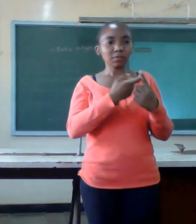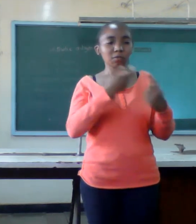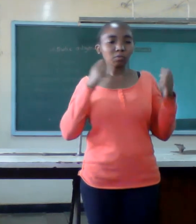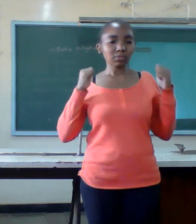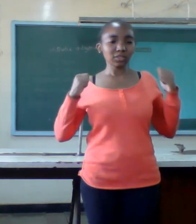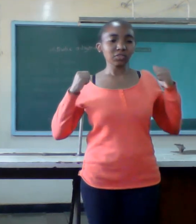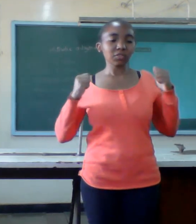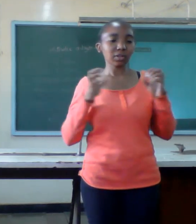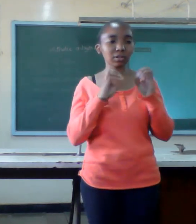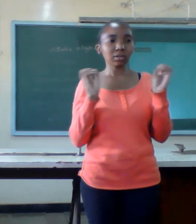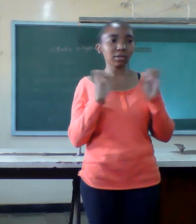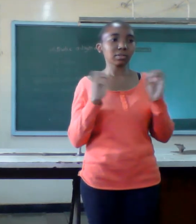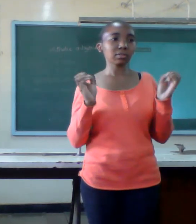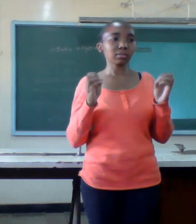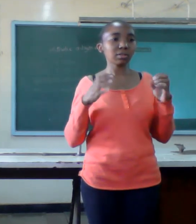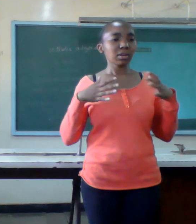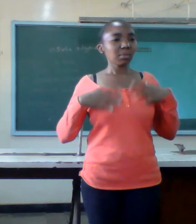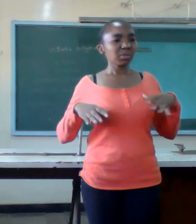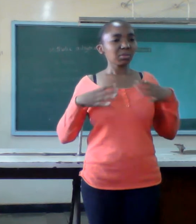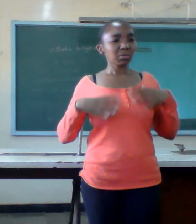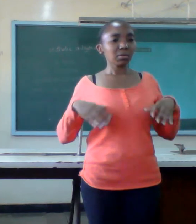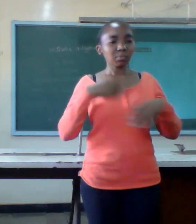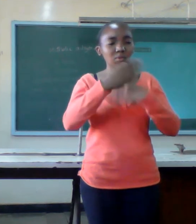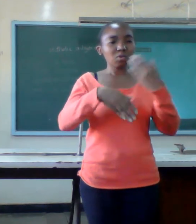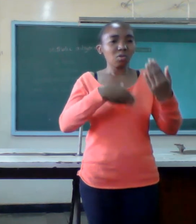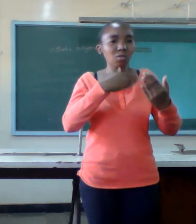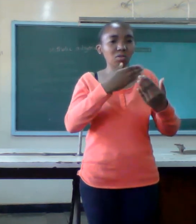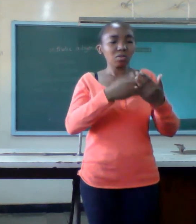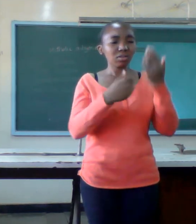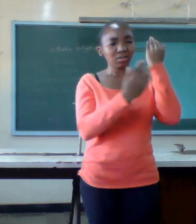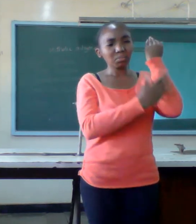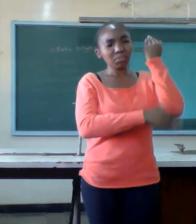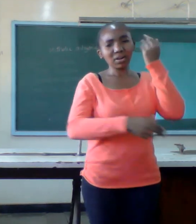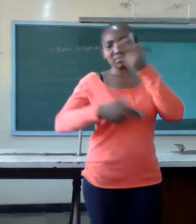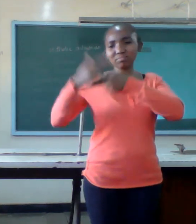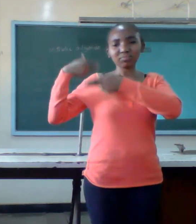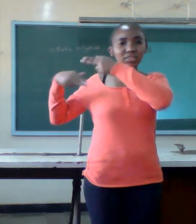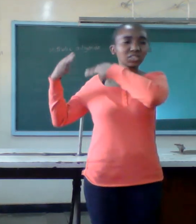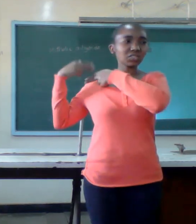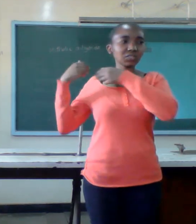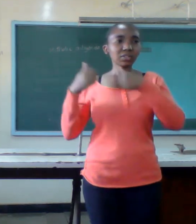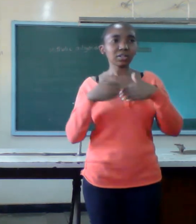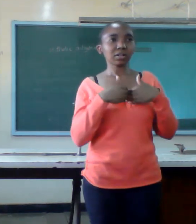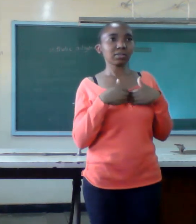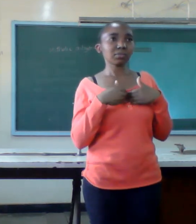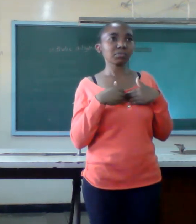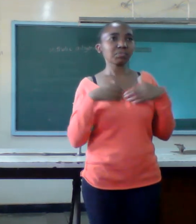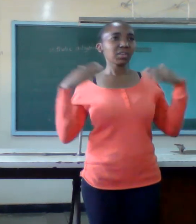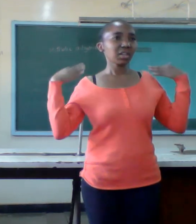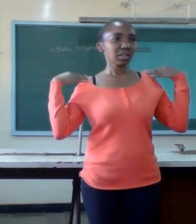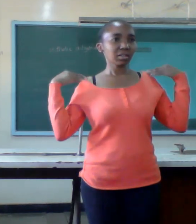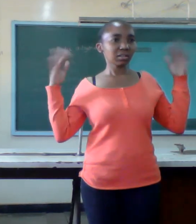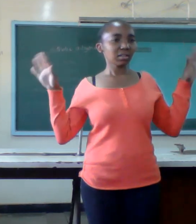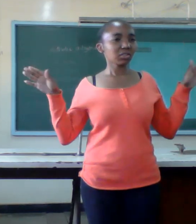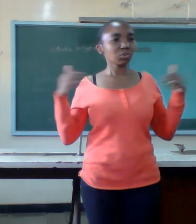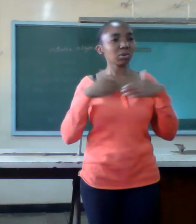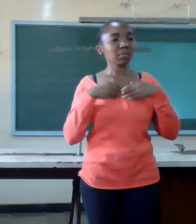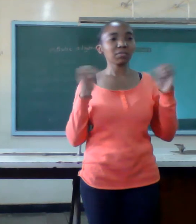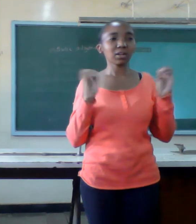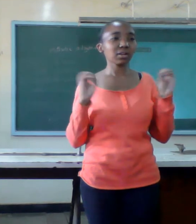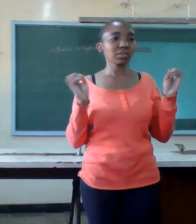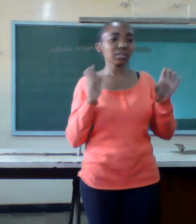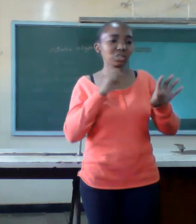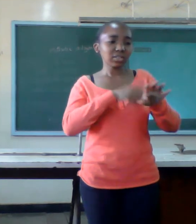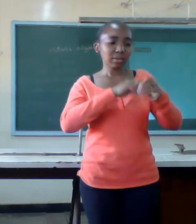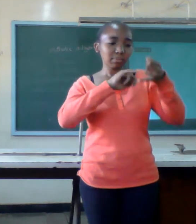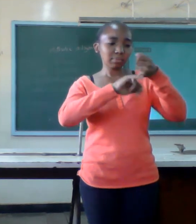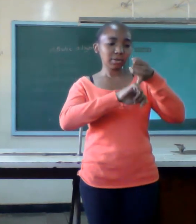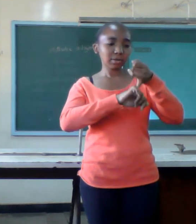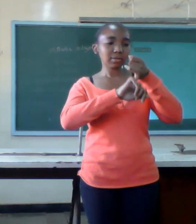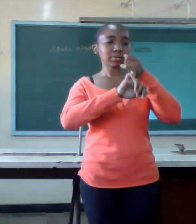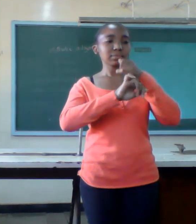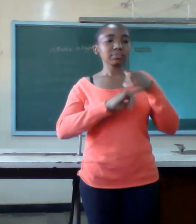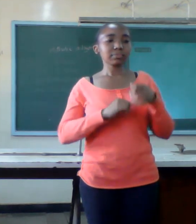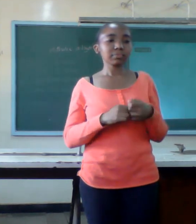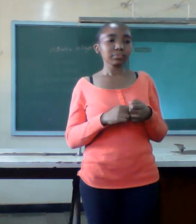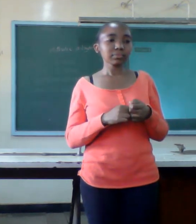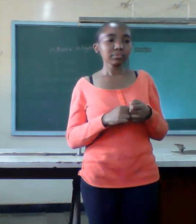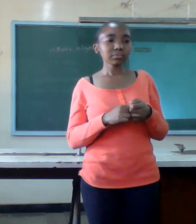everyone has a dark history no one is an angel when you get married or you want to